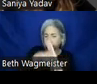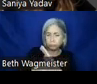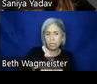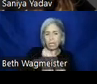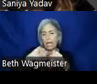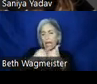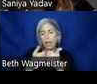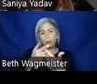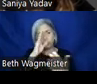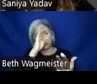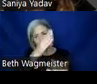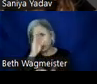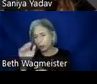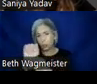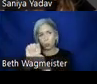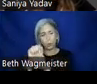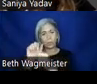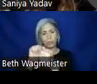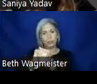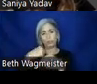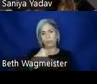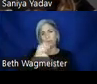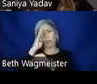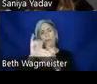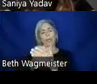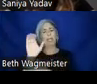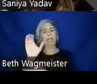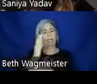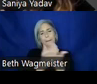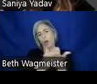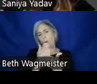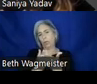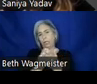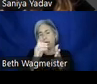directly work to make that component or the design system in itself accessible.